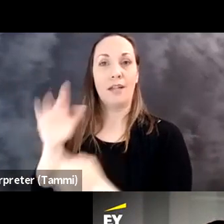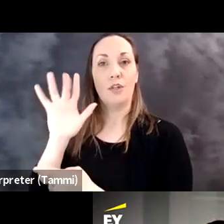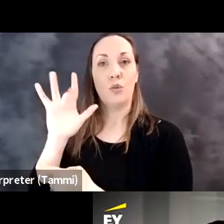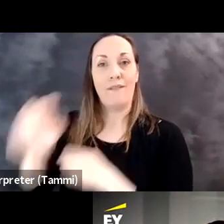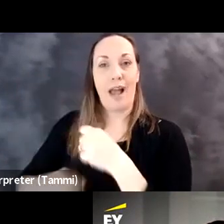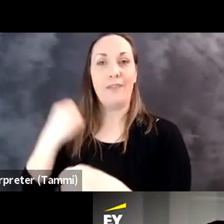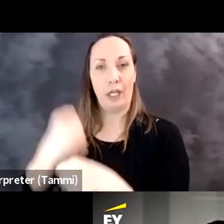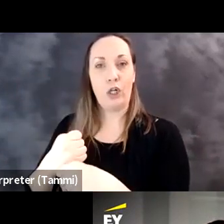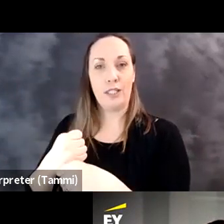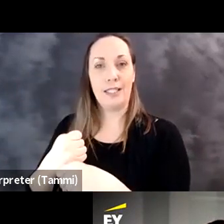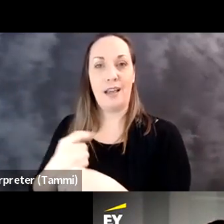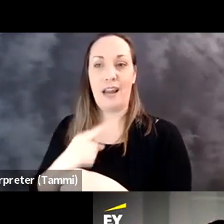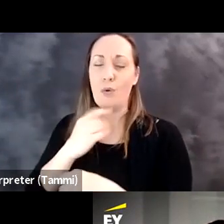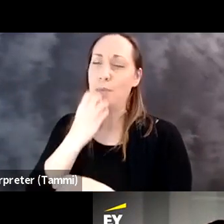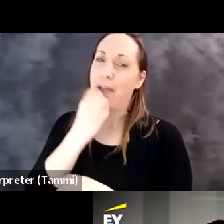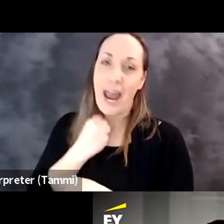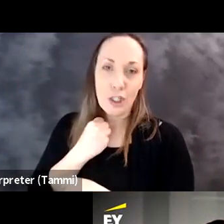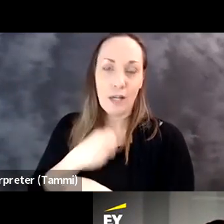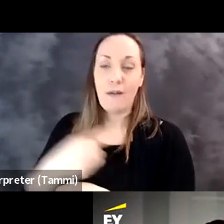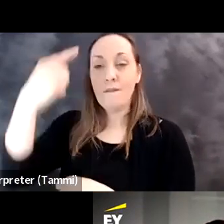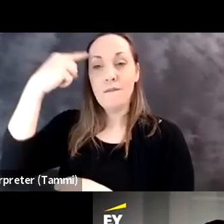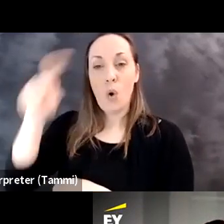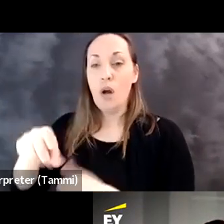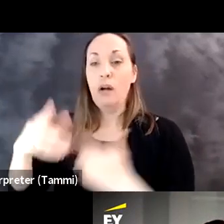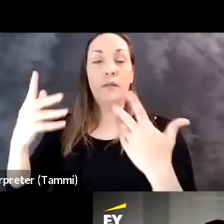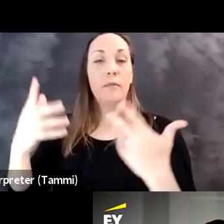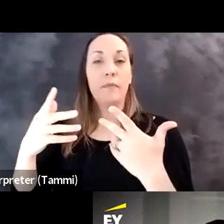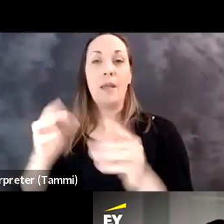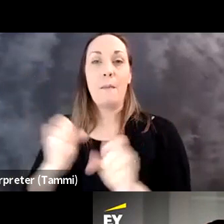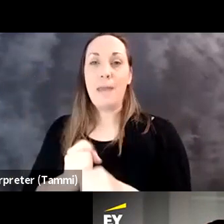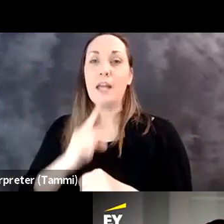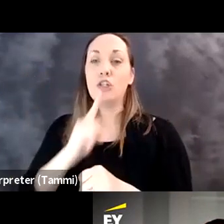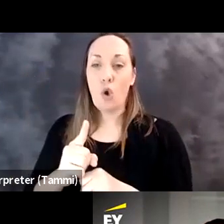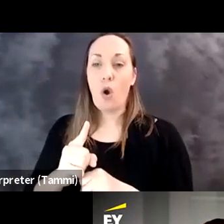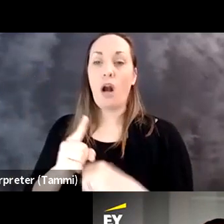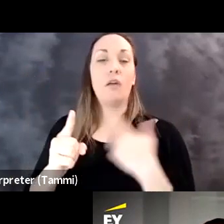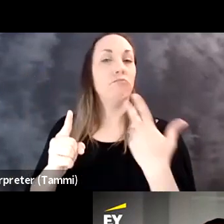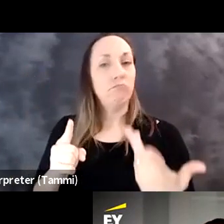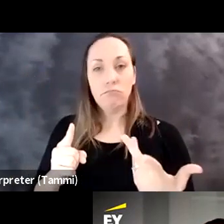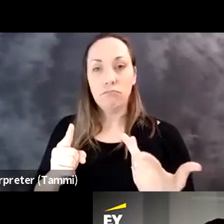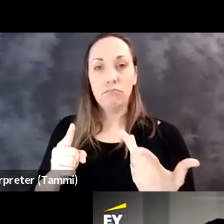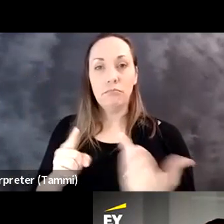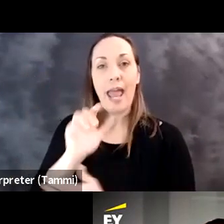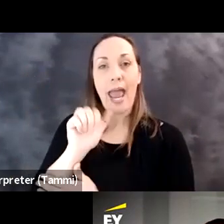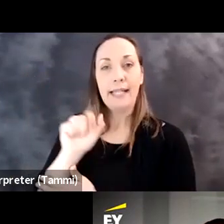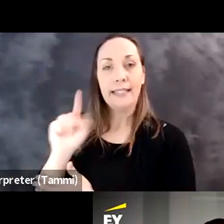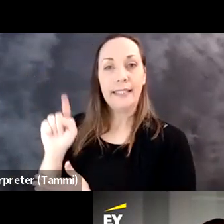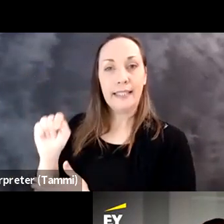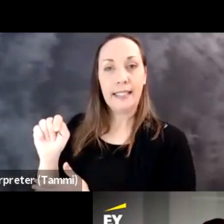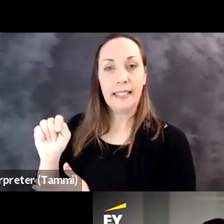But I'm with the HR organization at AT&T for the last 25 years and have a real